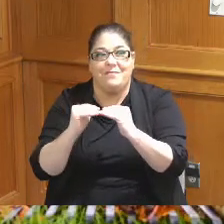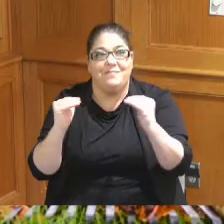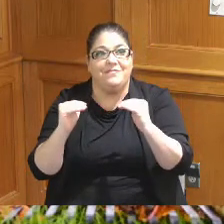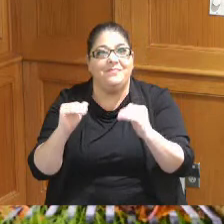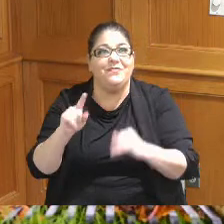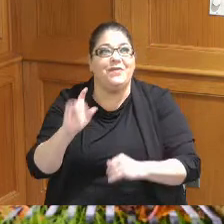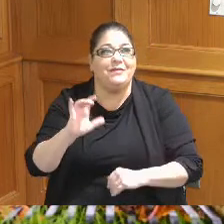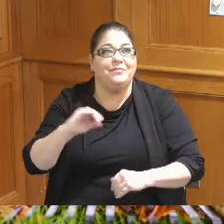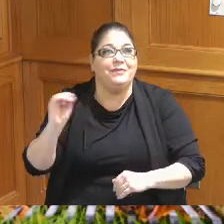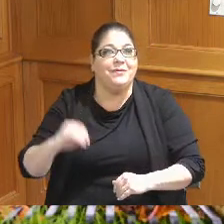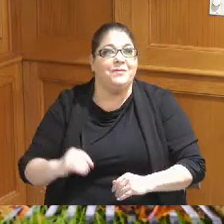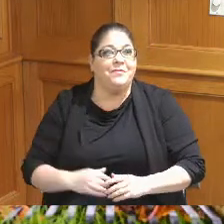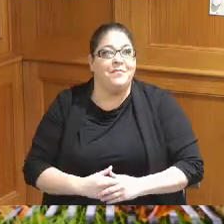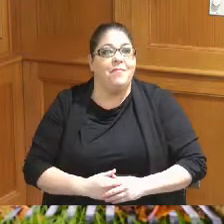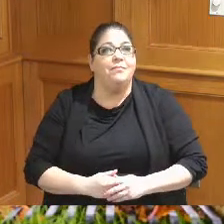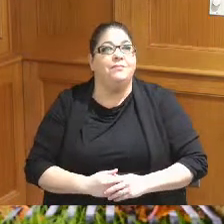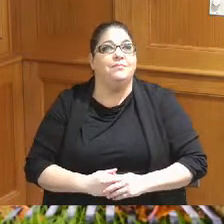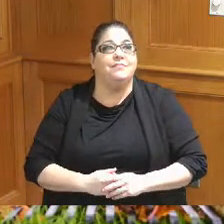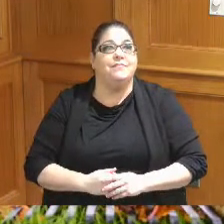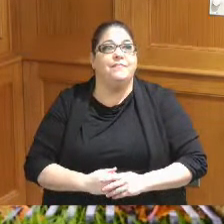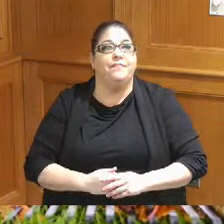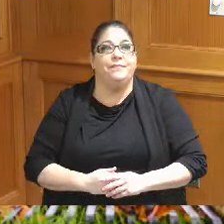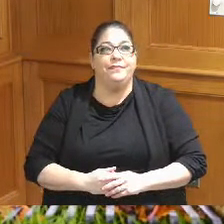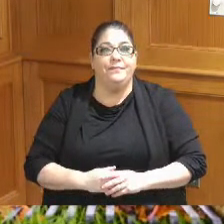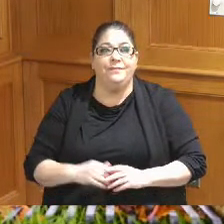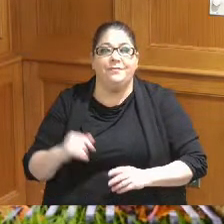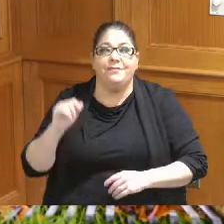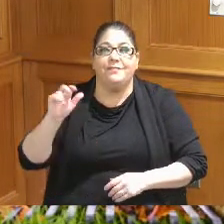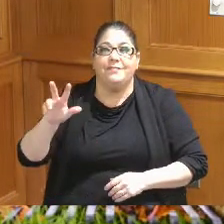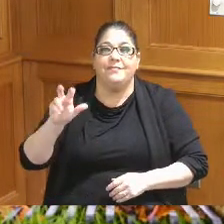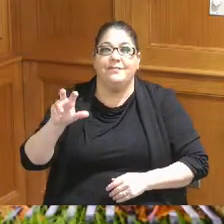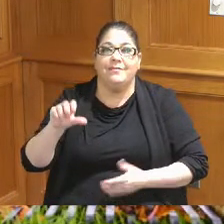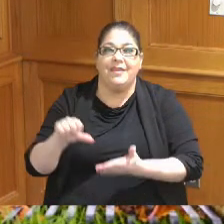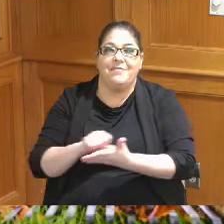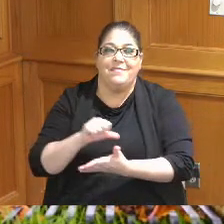I'm gonna go over a few of the highlights of the plan it's a 300 page document so